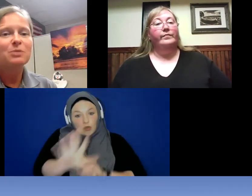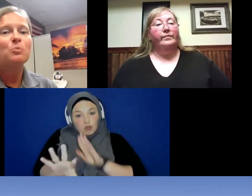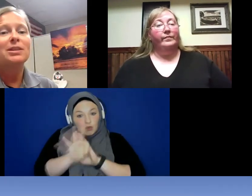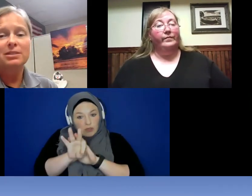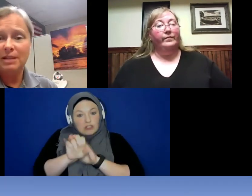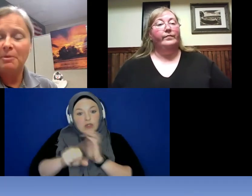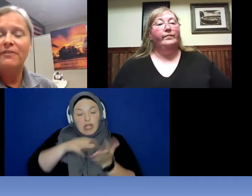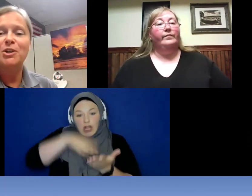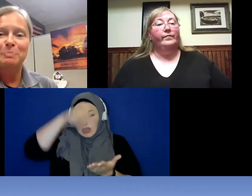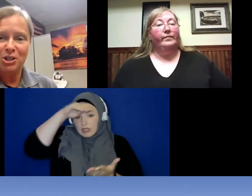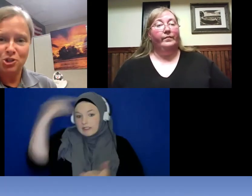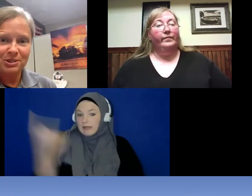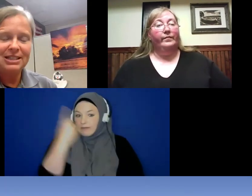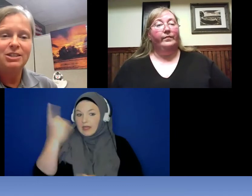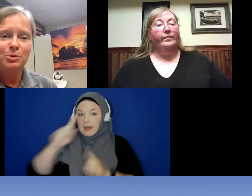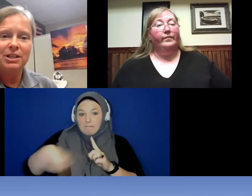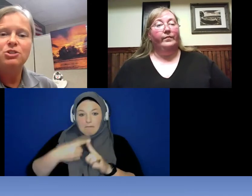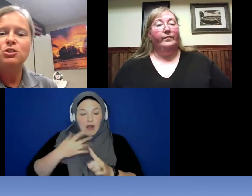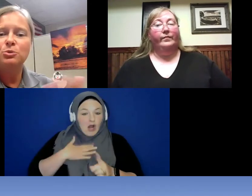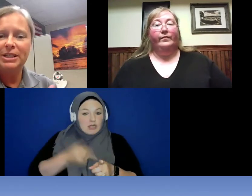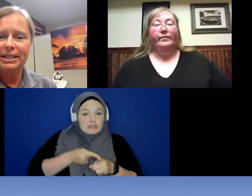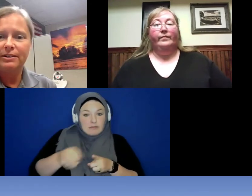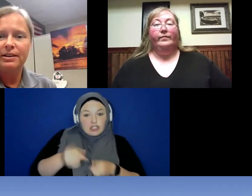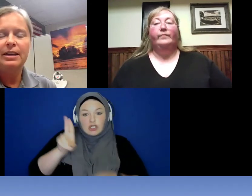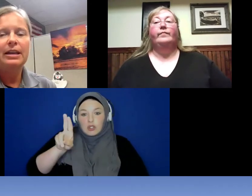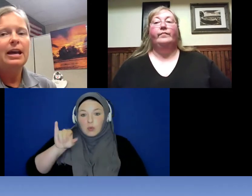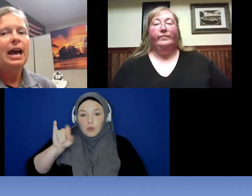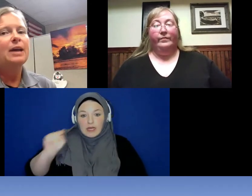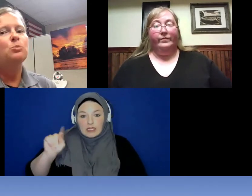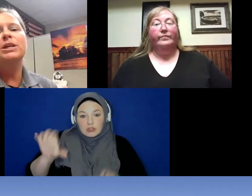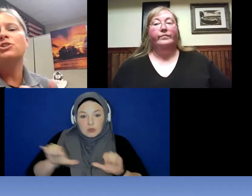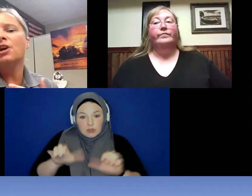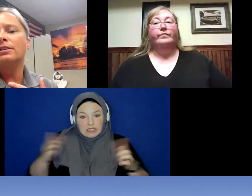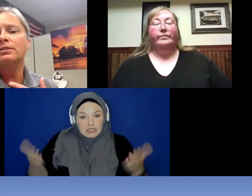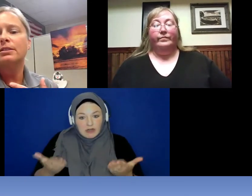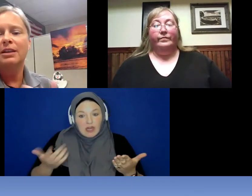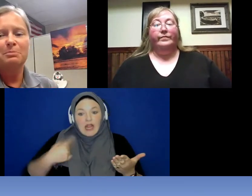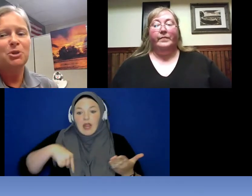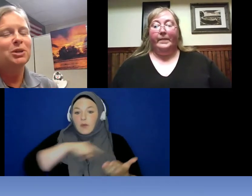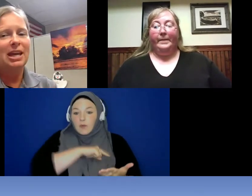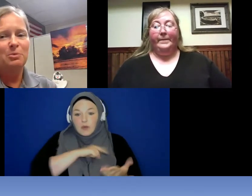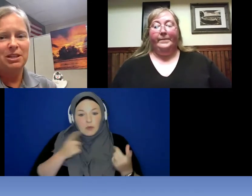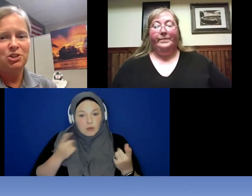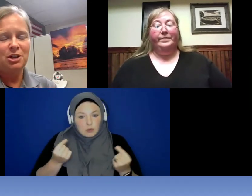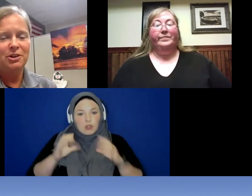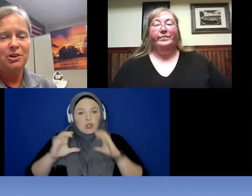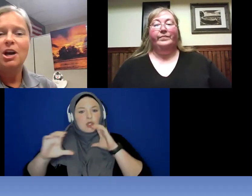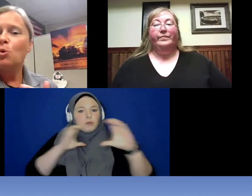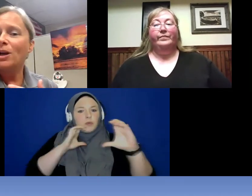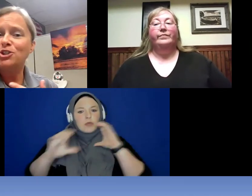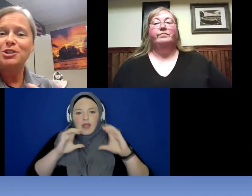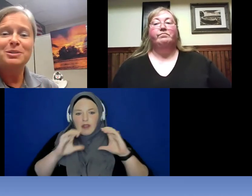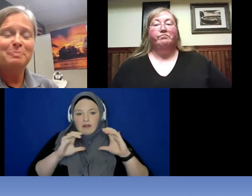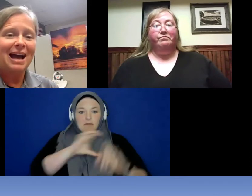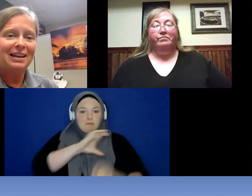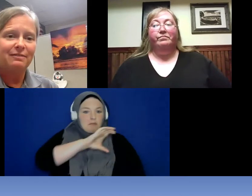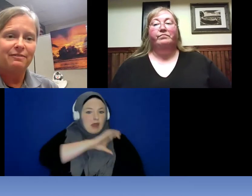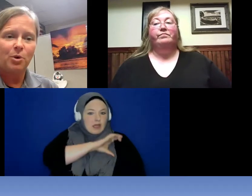what some of our specialty units do here and we just communicate with each other. Questions back and forth